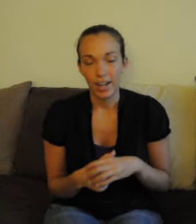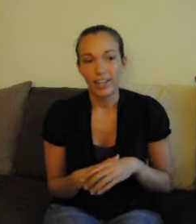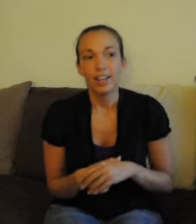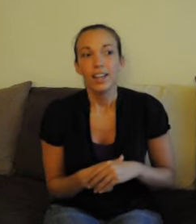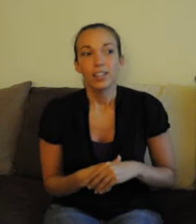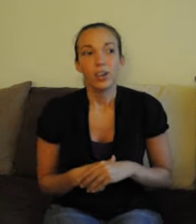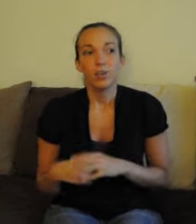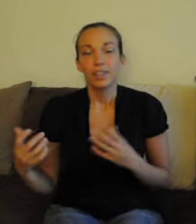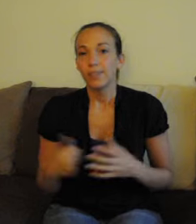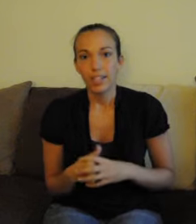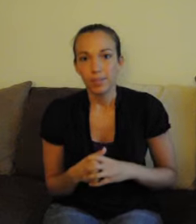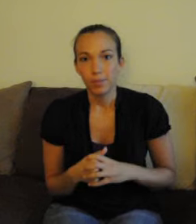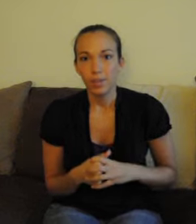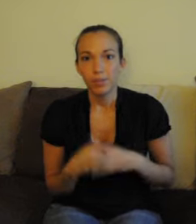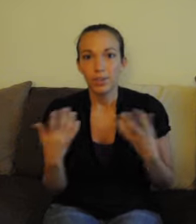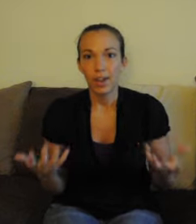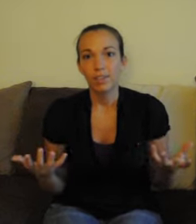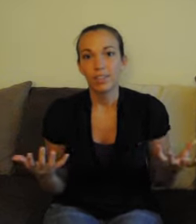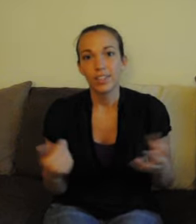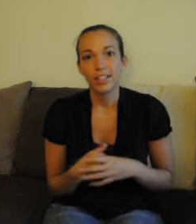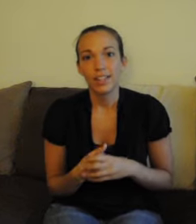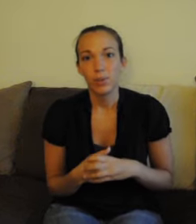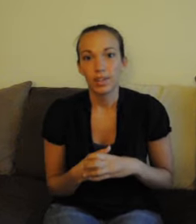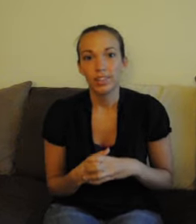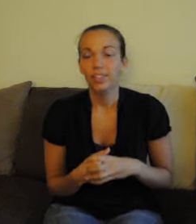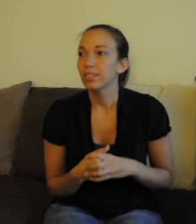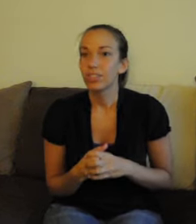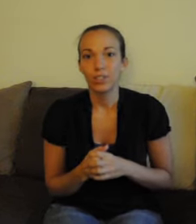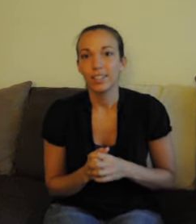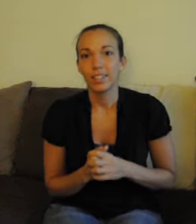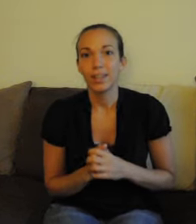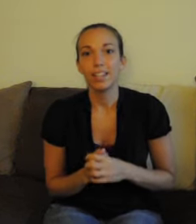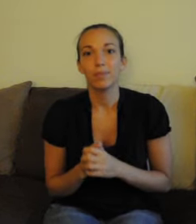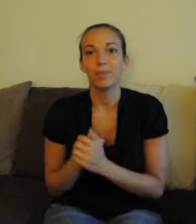We would love to hear from you! If you have any other signs that you would like to learn, shoot us an email